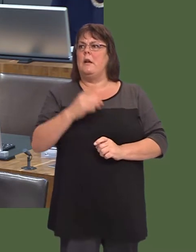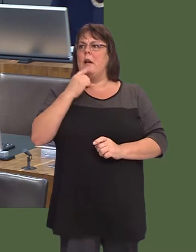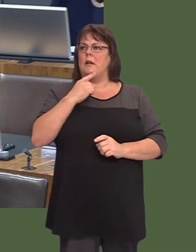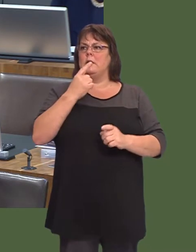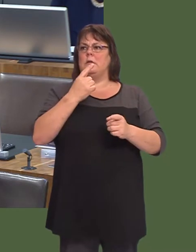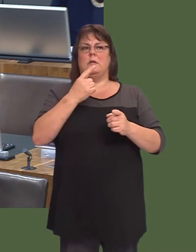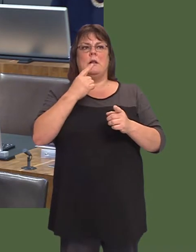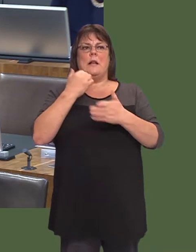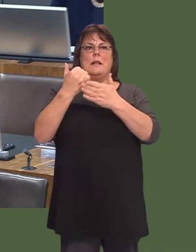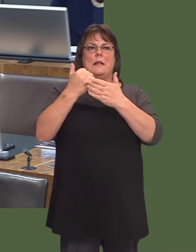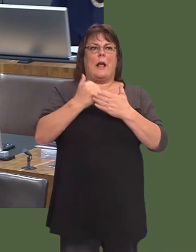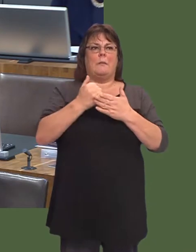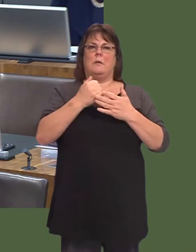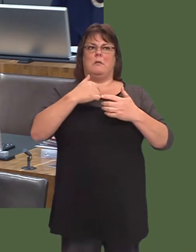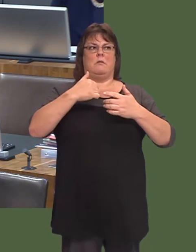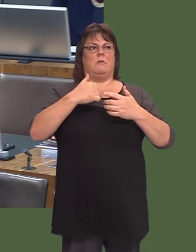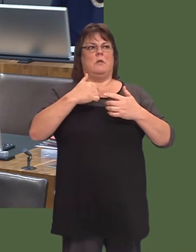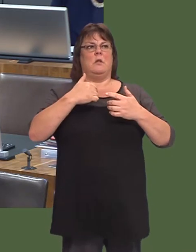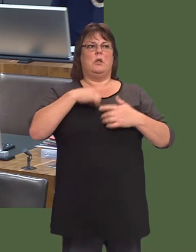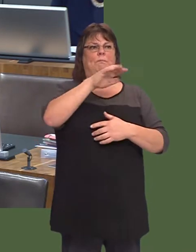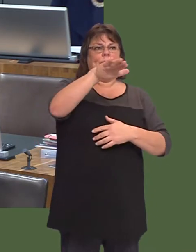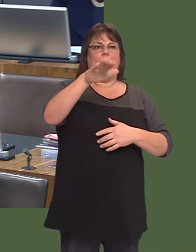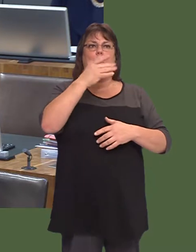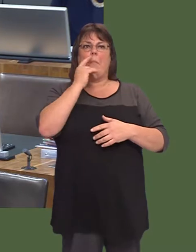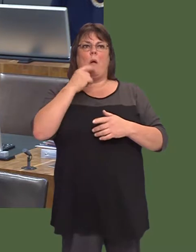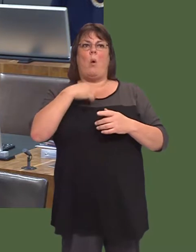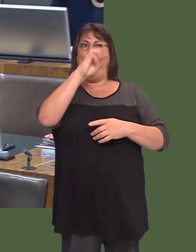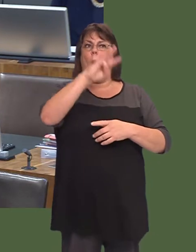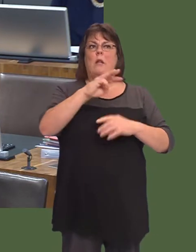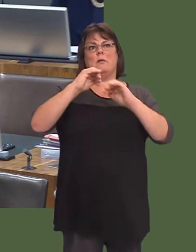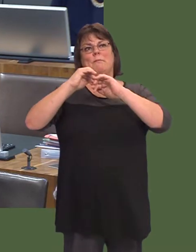greatest effect in terms of signalling to people that Wales exists as a separate nation,